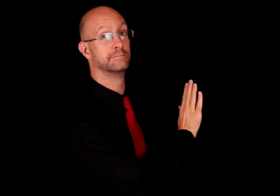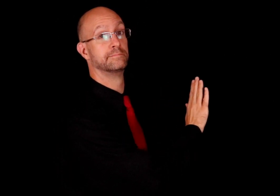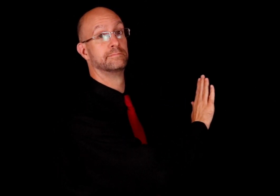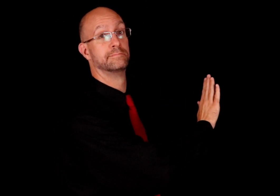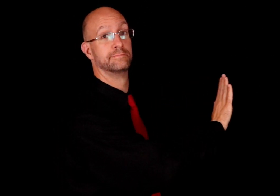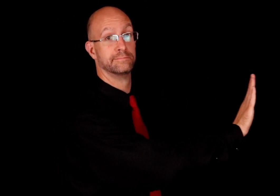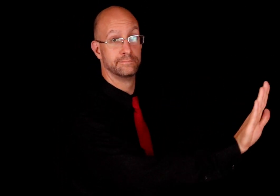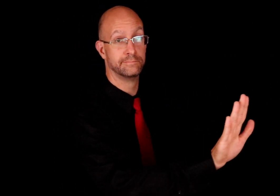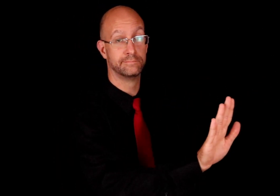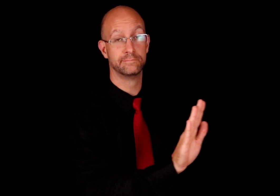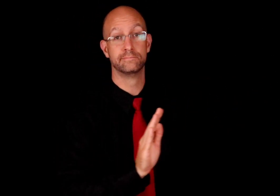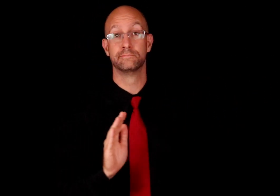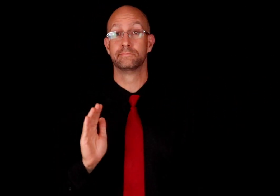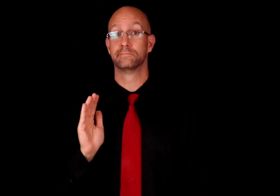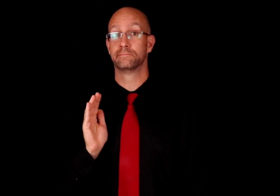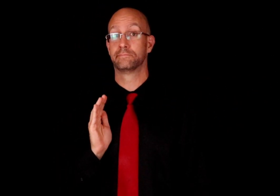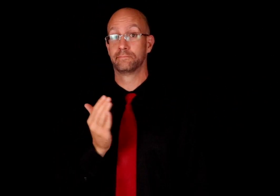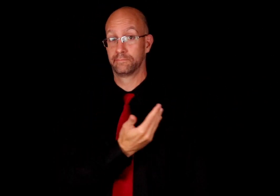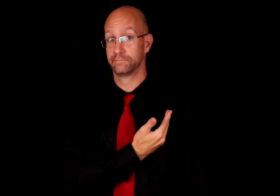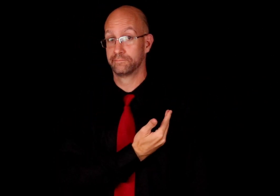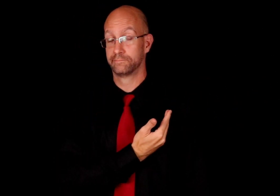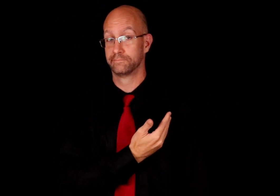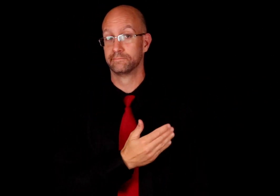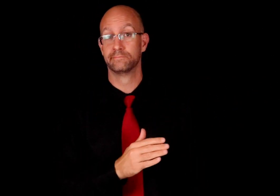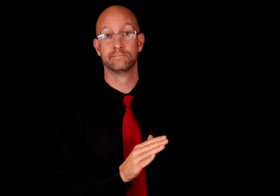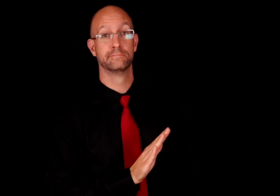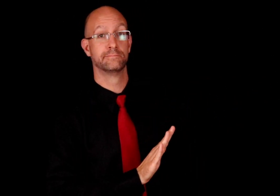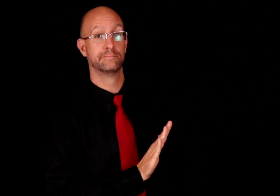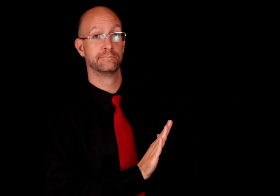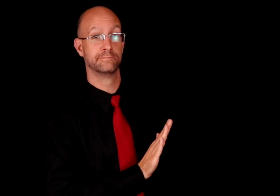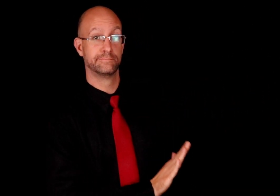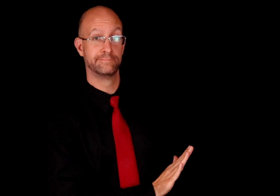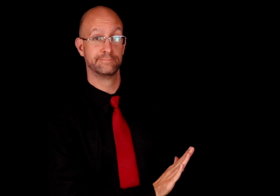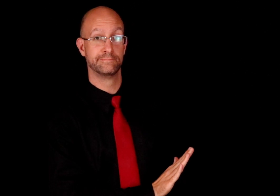THEIR OUR ITS